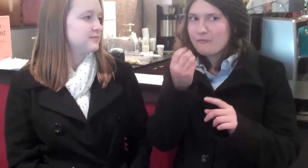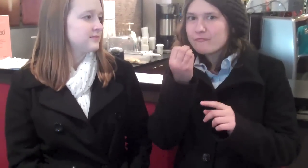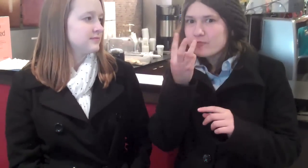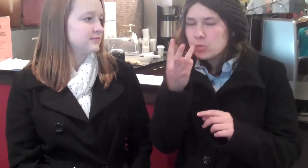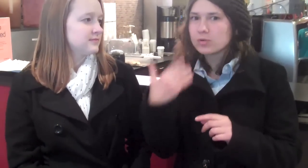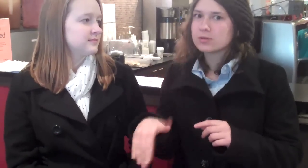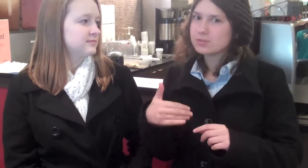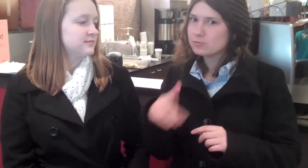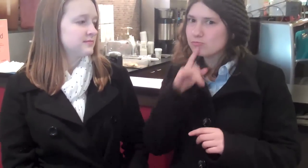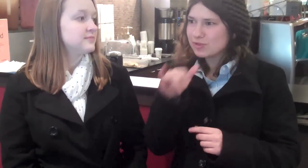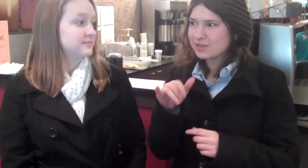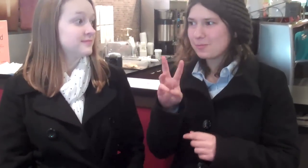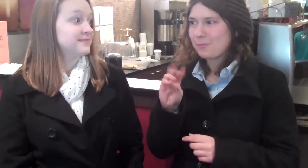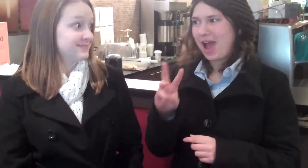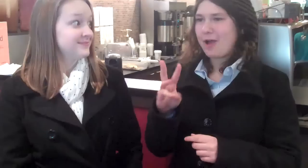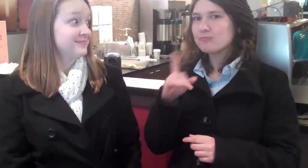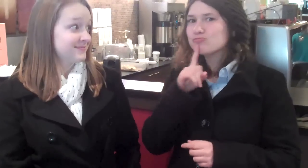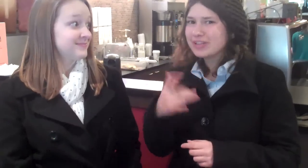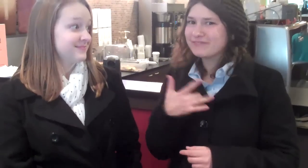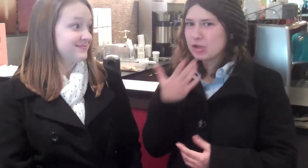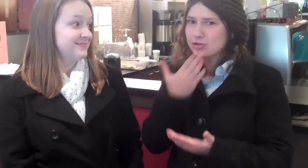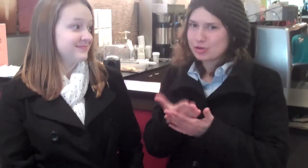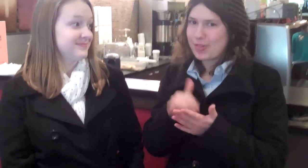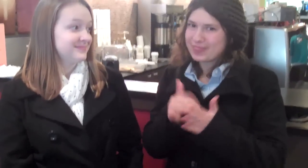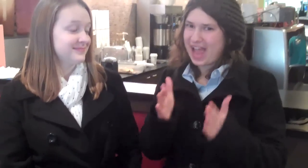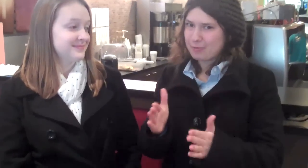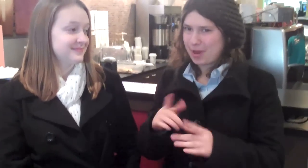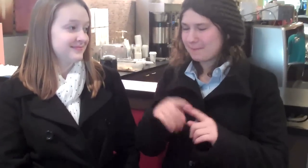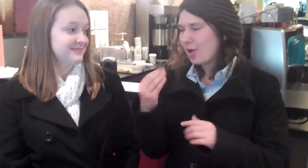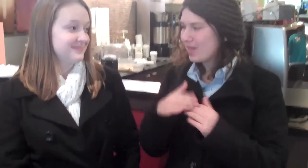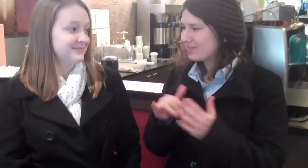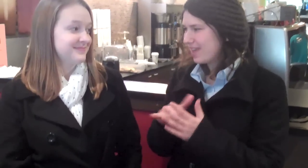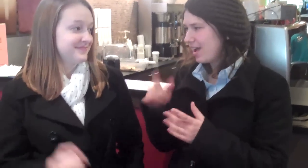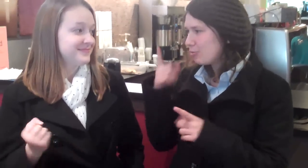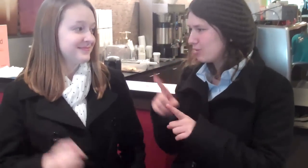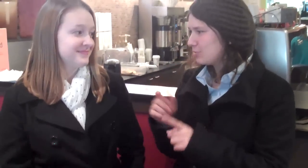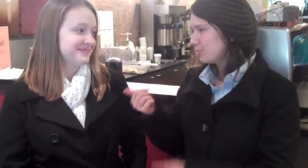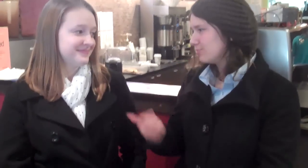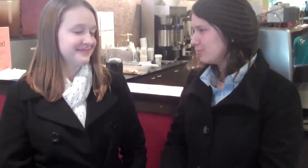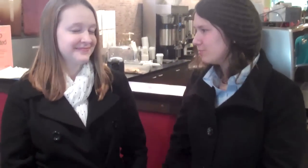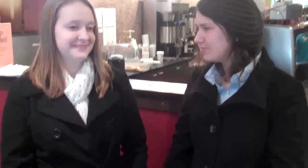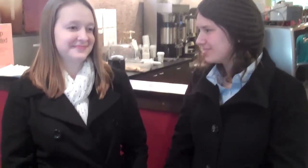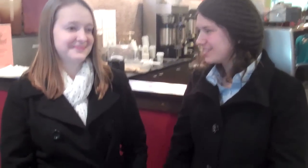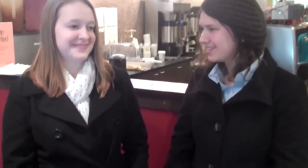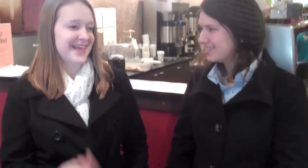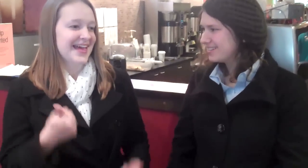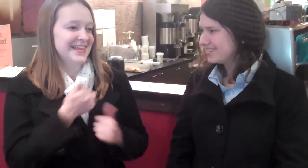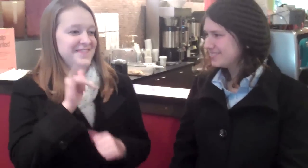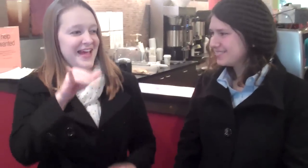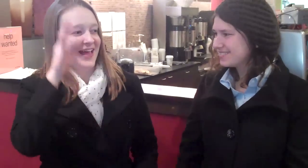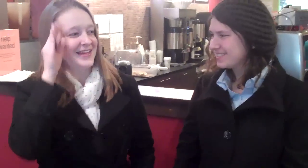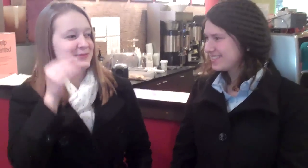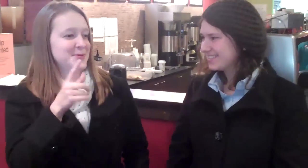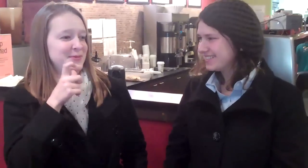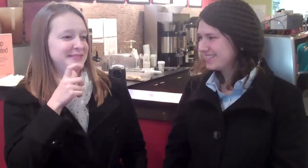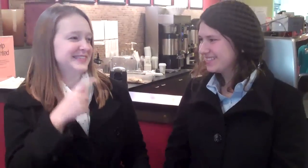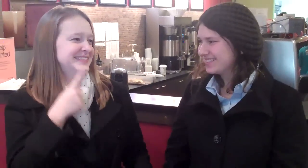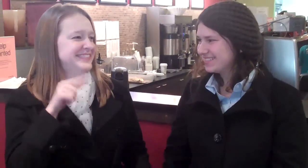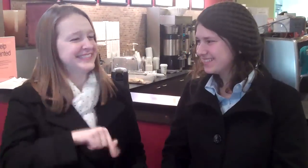Right. Most people didn't react. But a few really did. That made me feel great. For the most part, I agree with you.